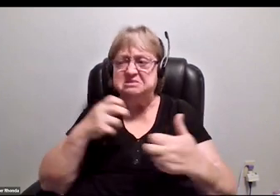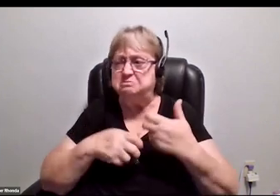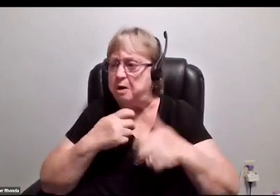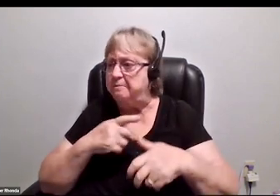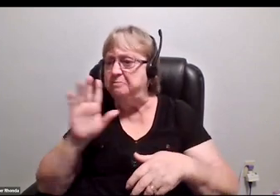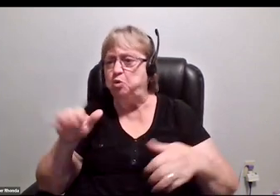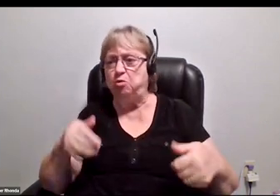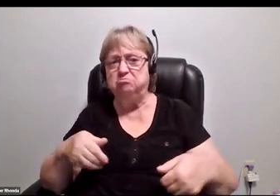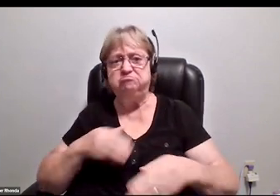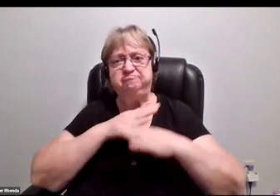Everybody said isolation,